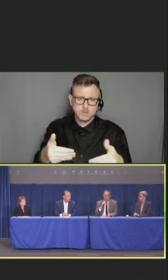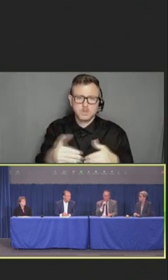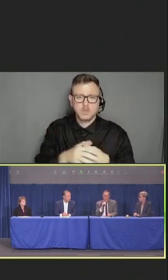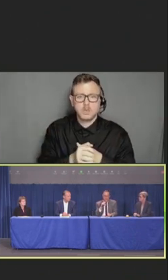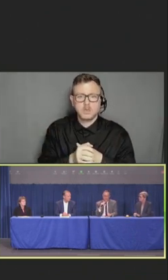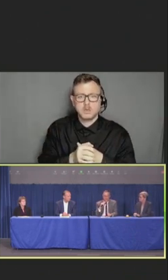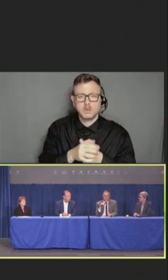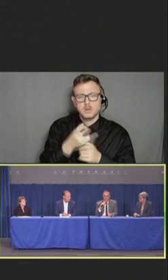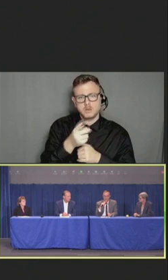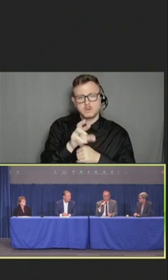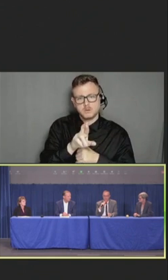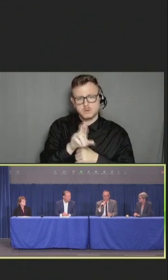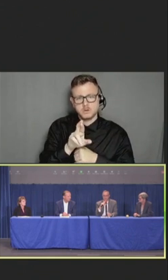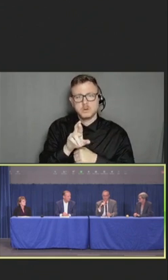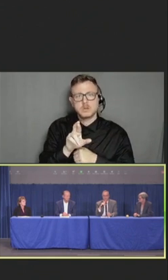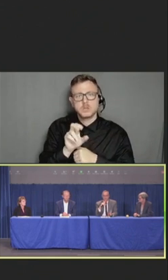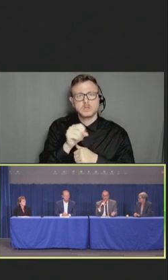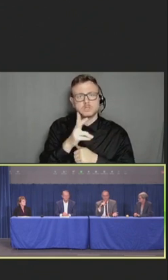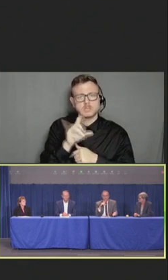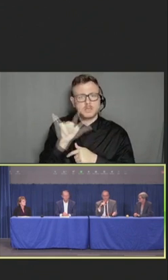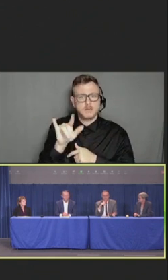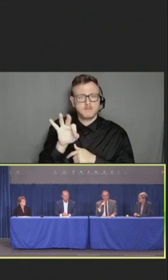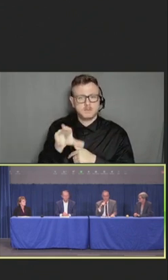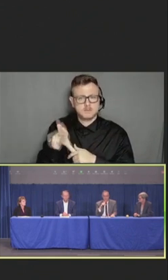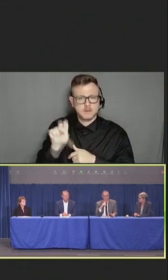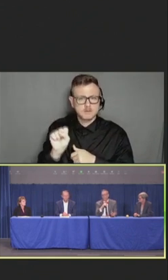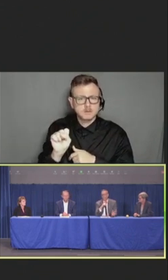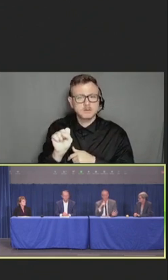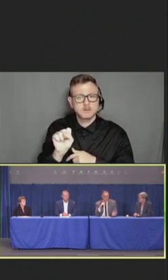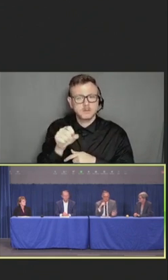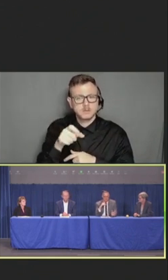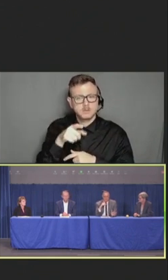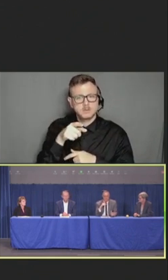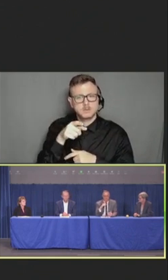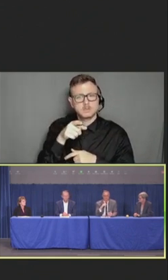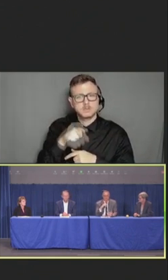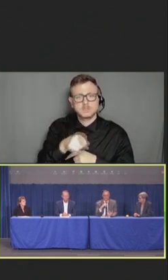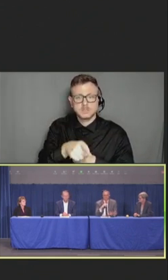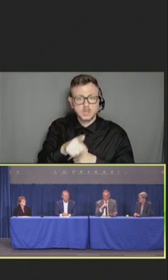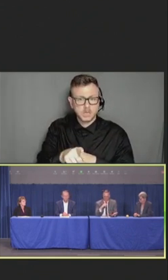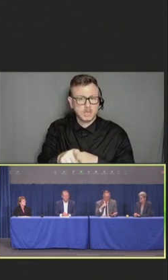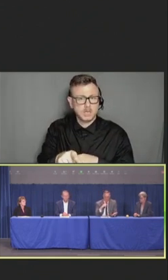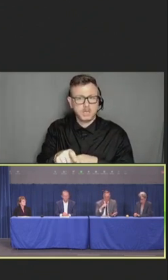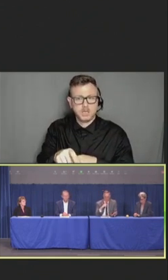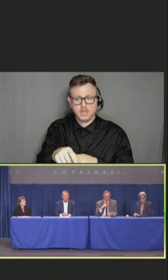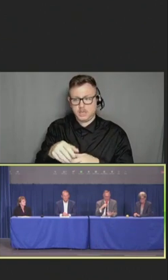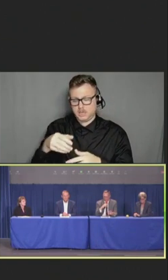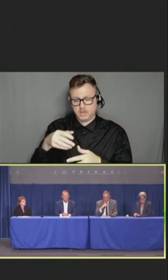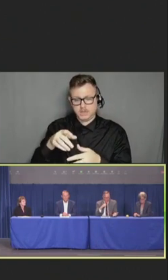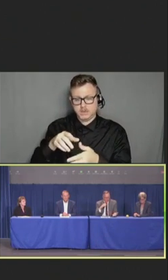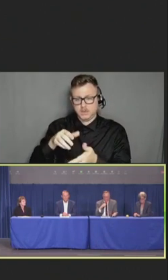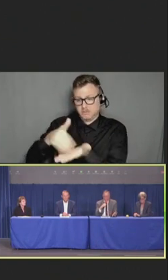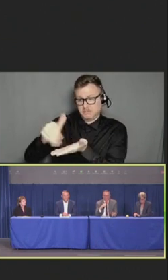Dr. Shelley Fiscus, who you may know, was run out of Tennessee for promoting evidence-based information.